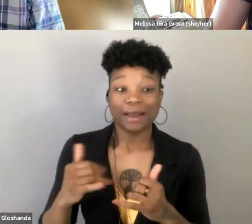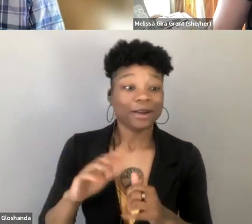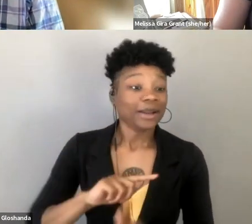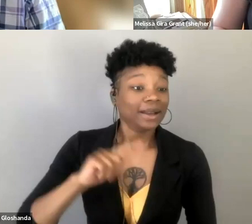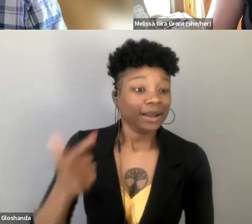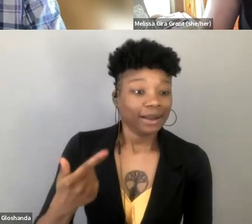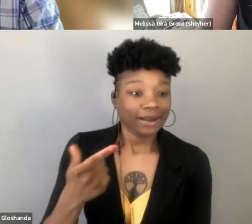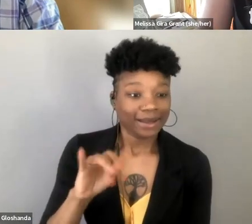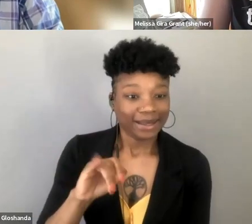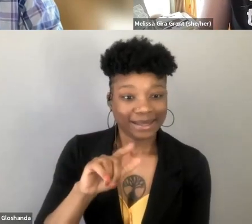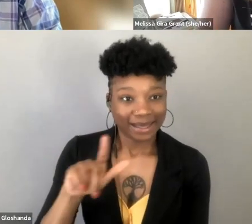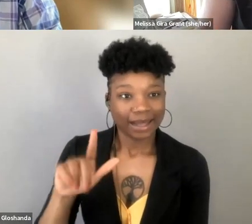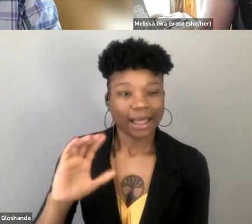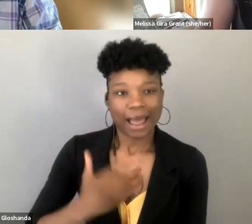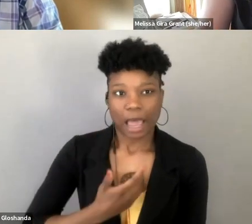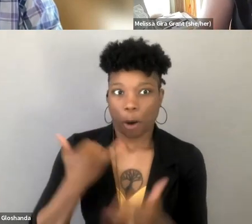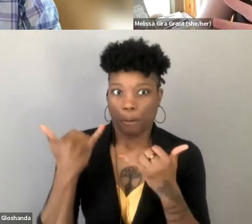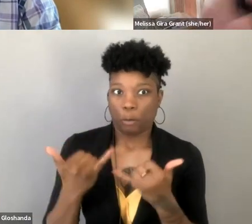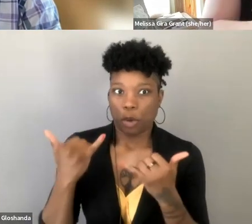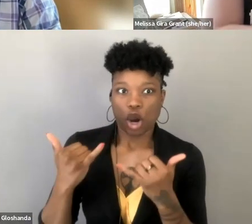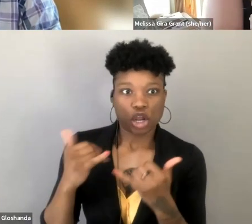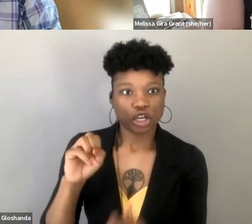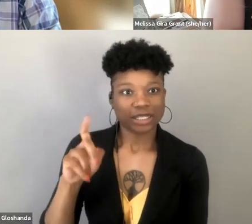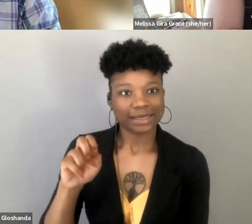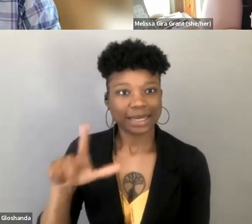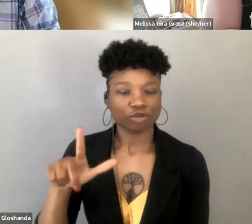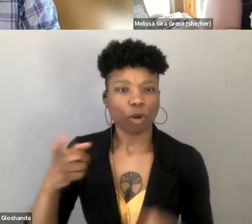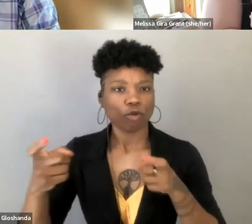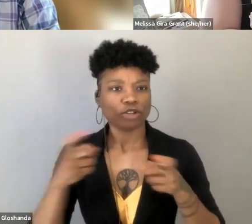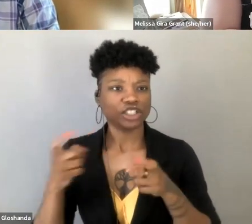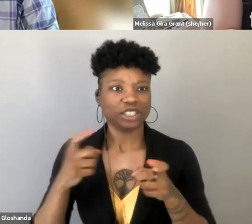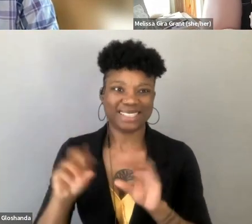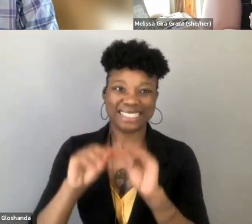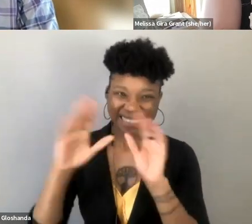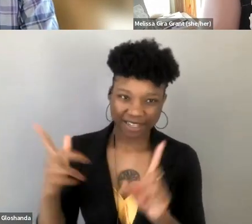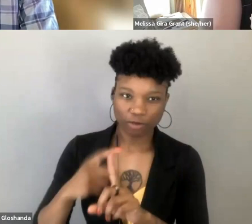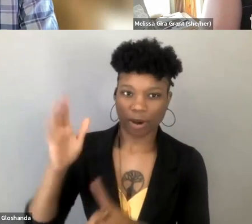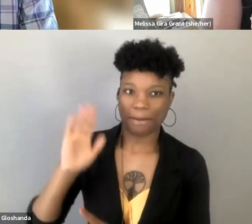You know, our modern sexual regime is clearly carved out against this whole past of Comstock laws.